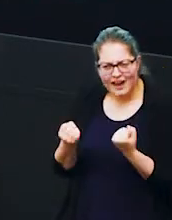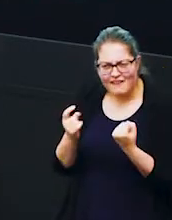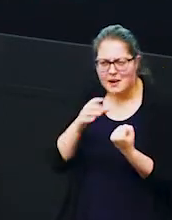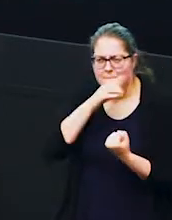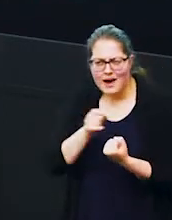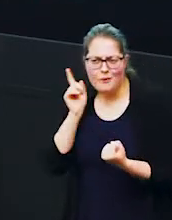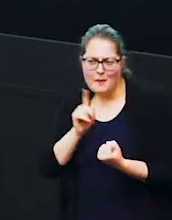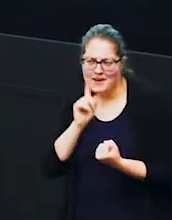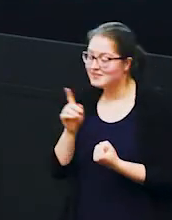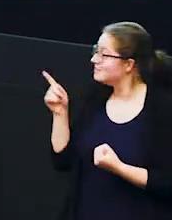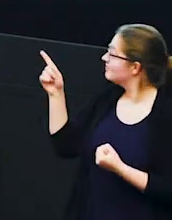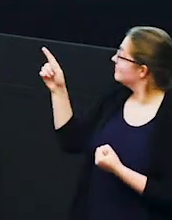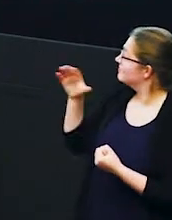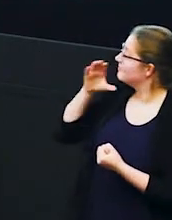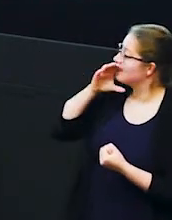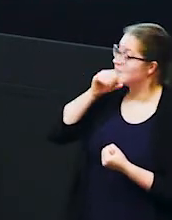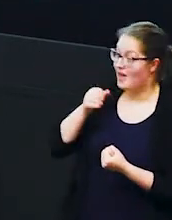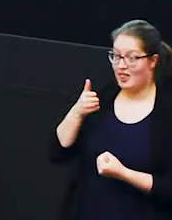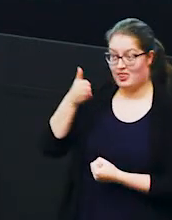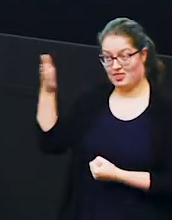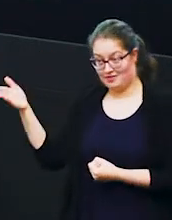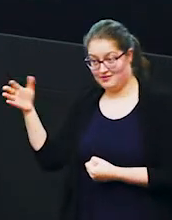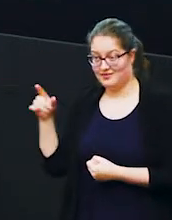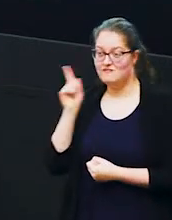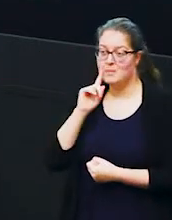female so we've got the male on the left and the female on the right i can see some hands